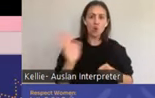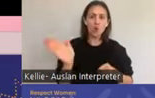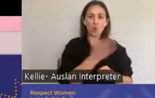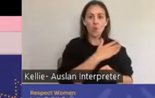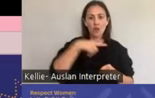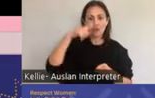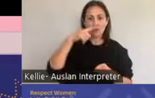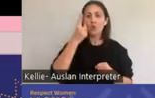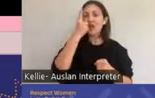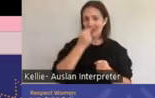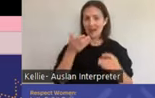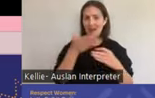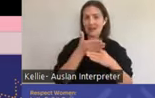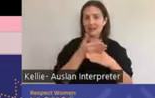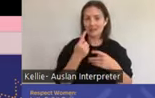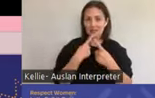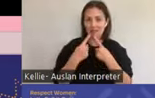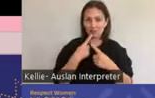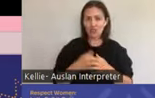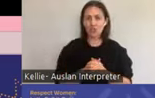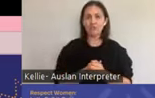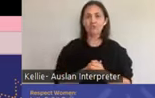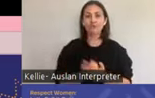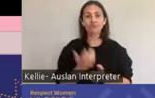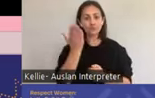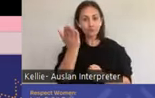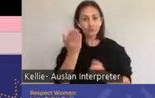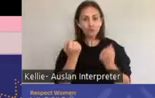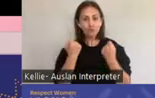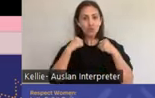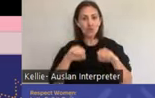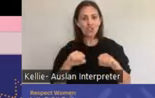The her health matter strategy is a conceptual and planning tool designed to guide collaborative